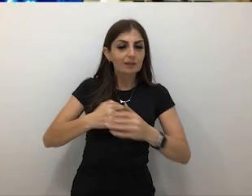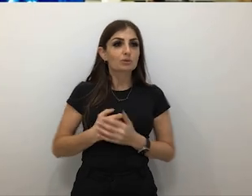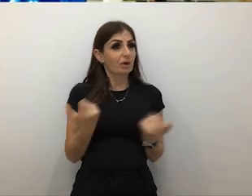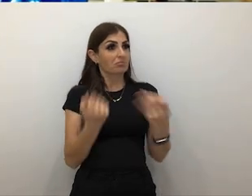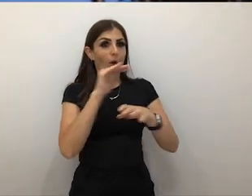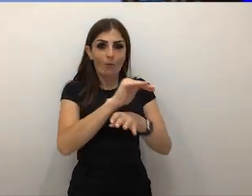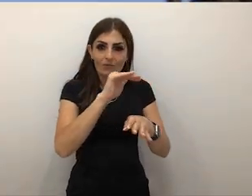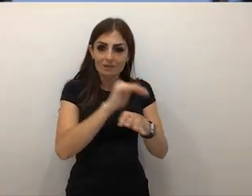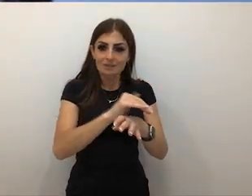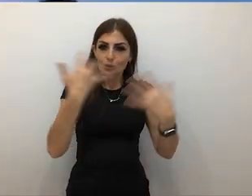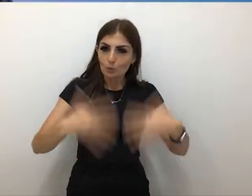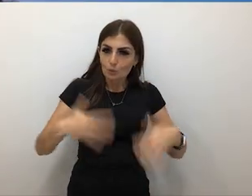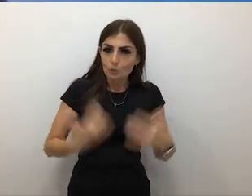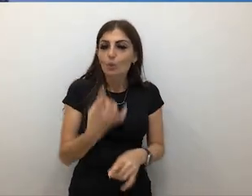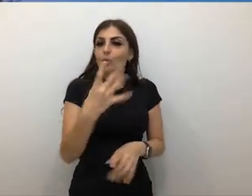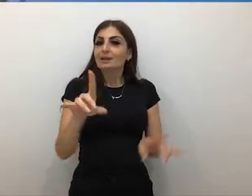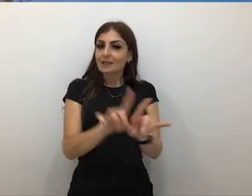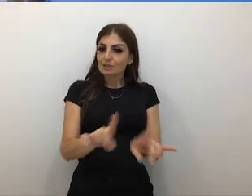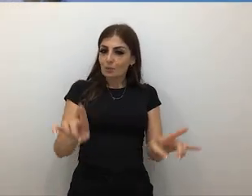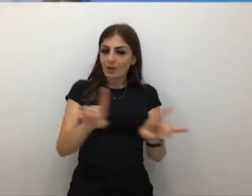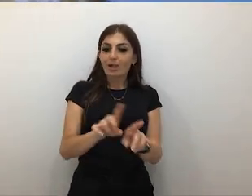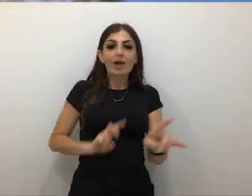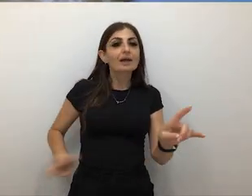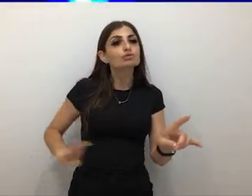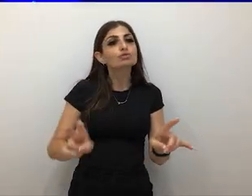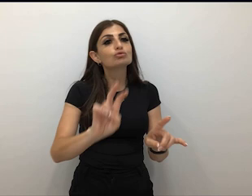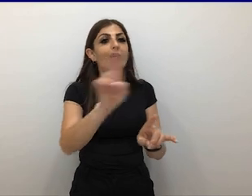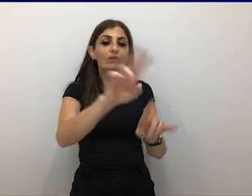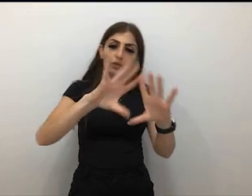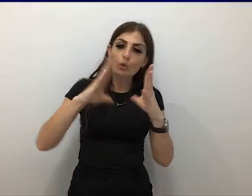which is really cool, and I've travelled the world playing my music, which is awesome.